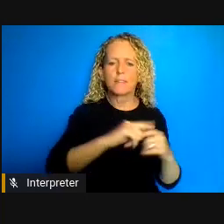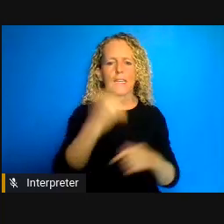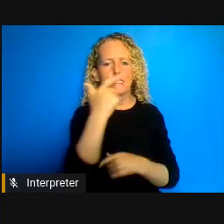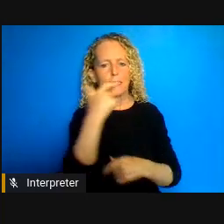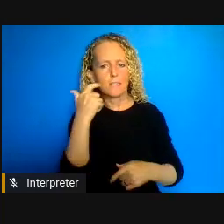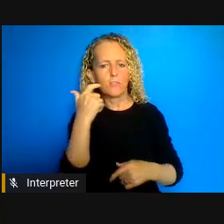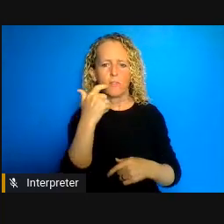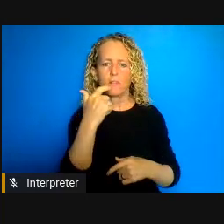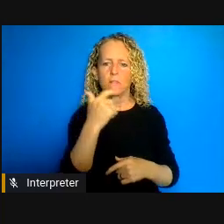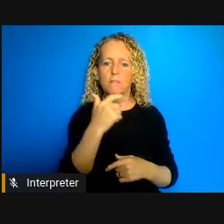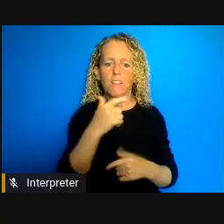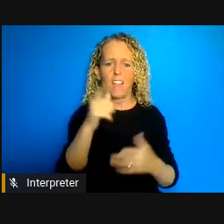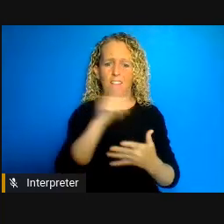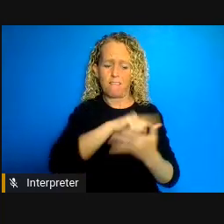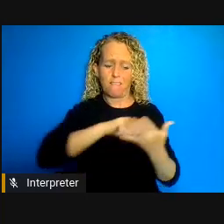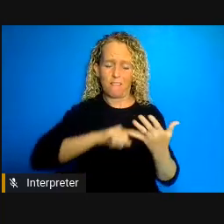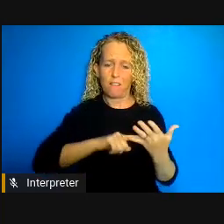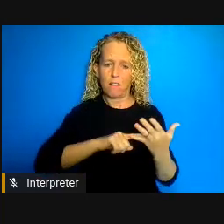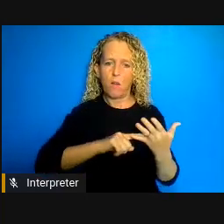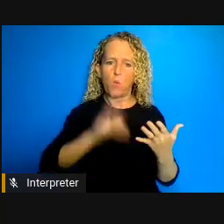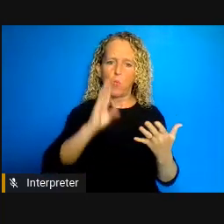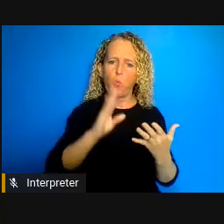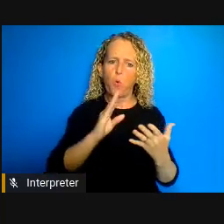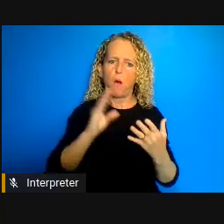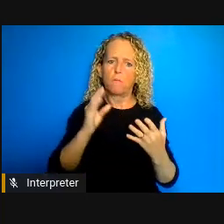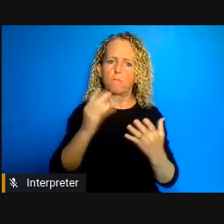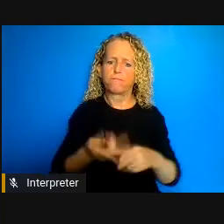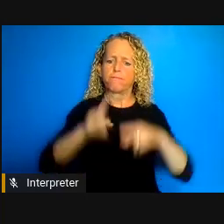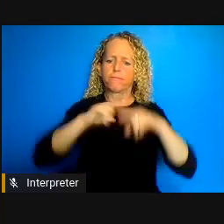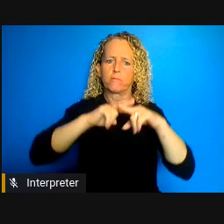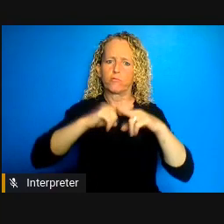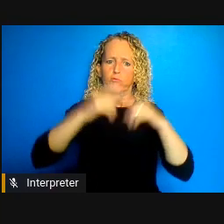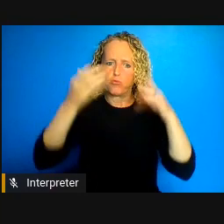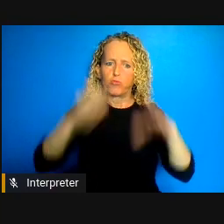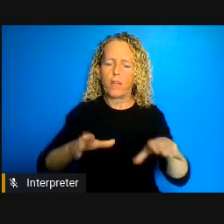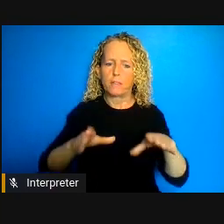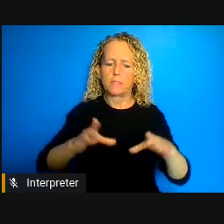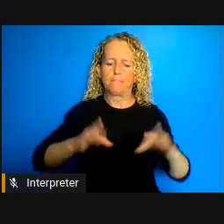factors for COVID as well 25 percent of the federal prison population is now